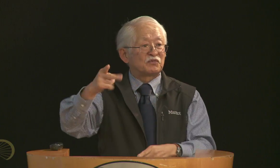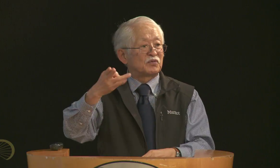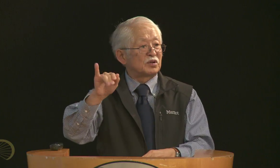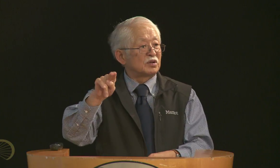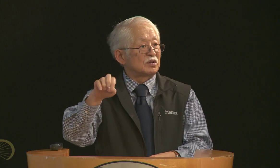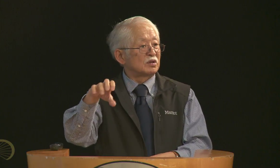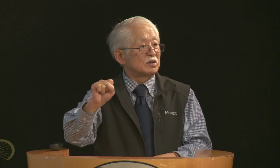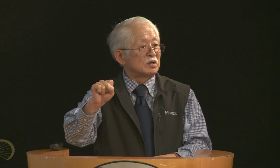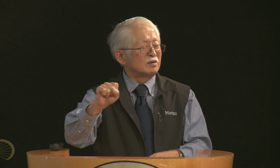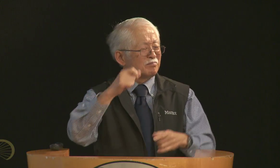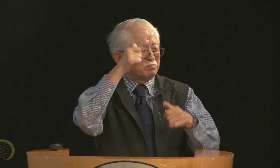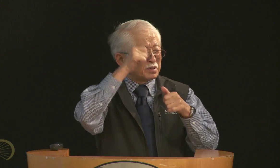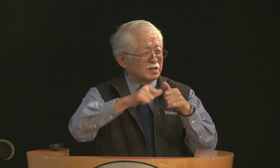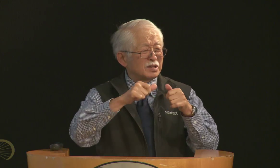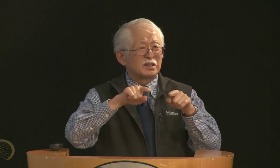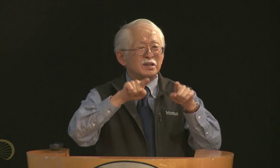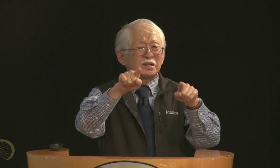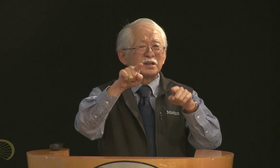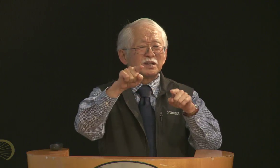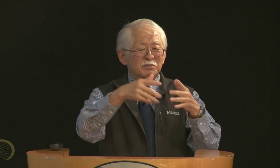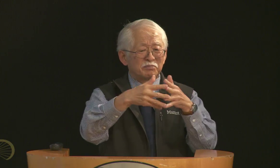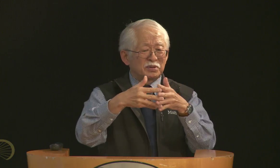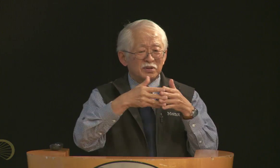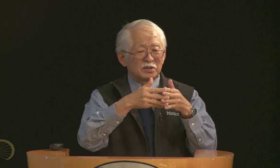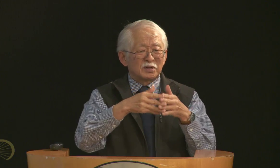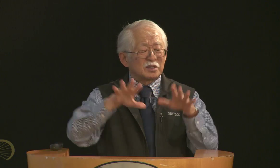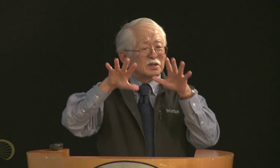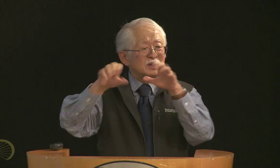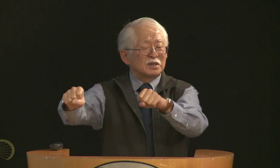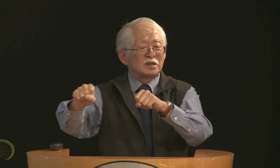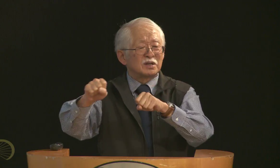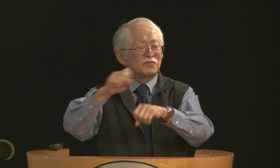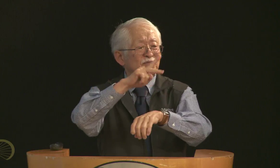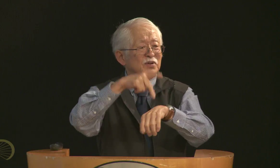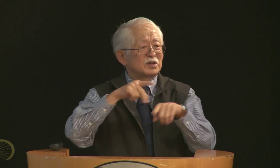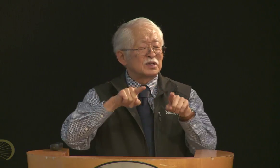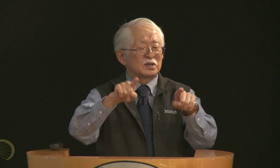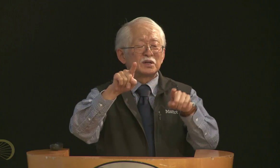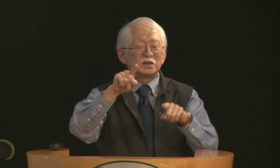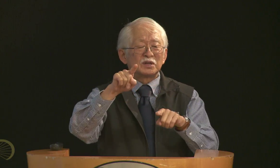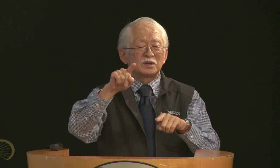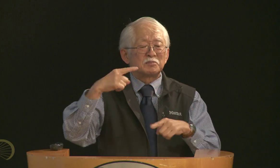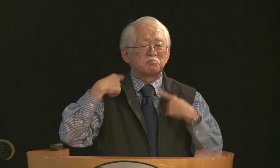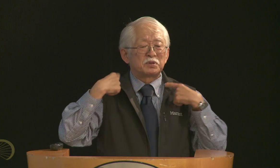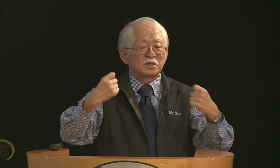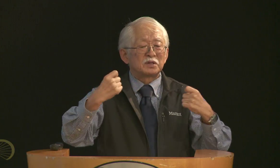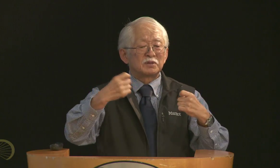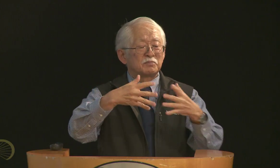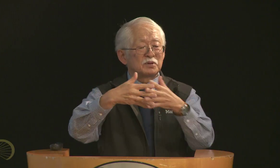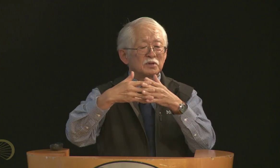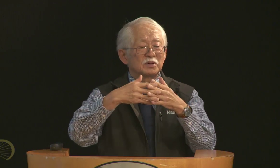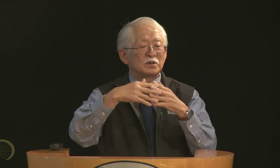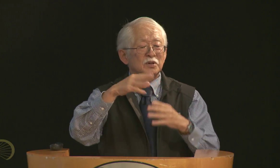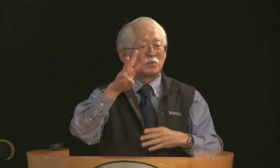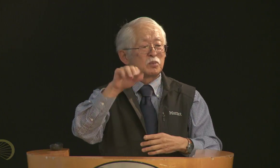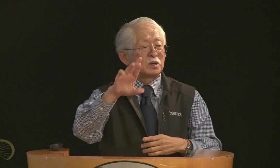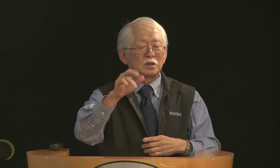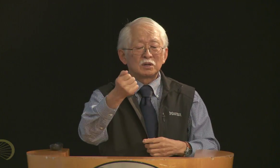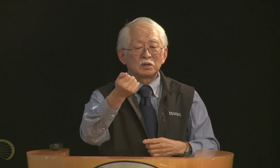people who wanted to work, and one of 'em was for civilians to go work in the Philippines and so, you know, it's that time